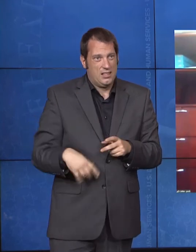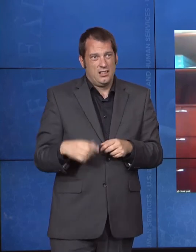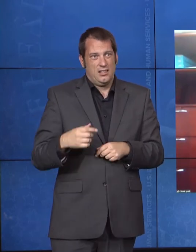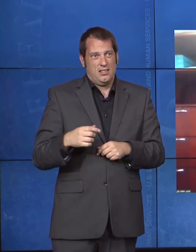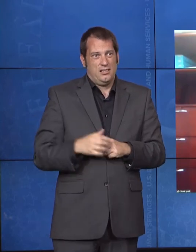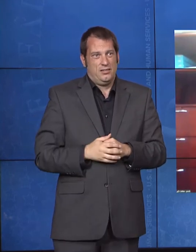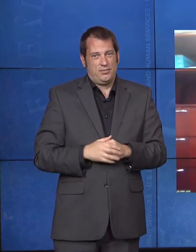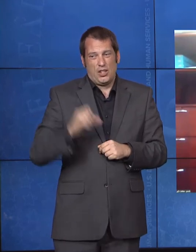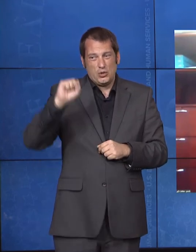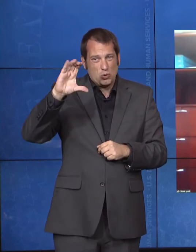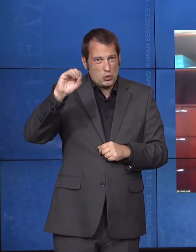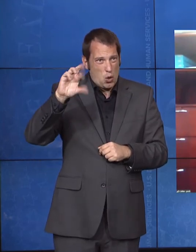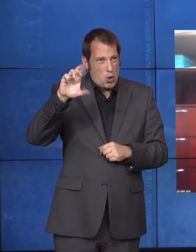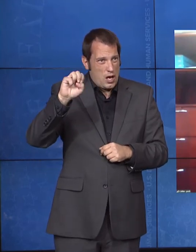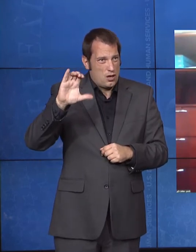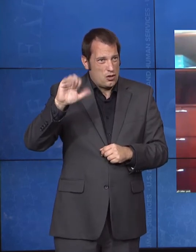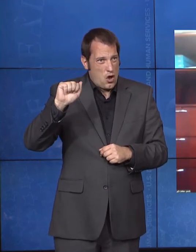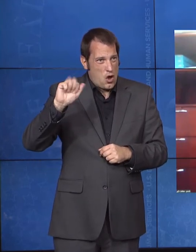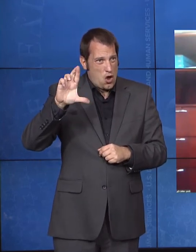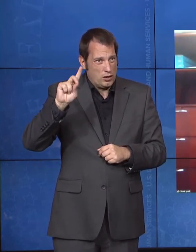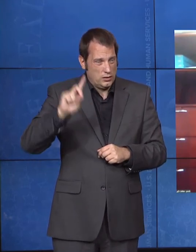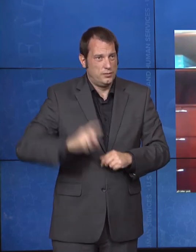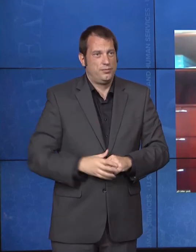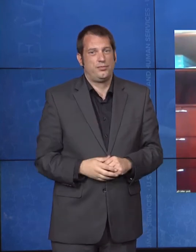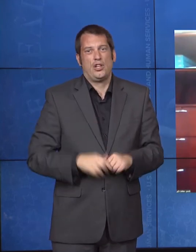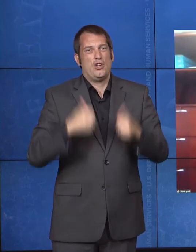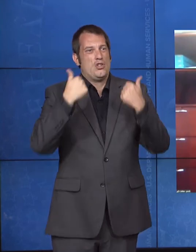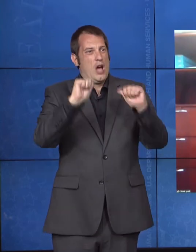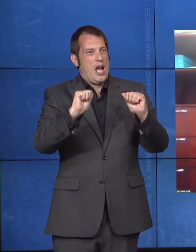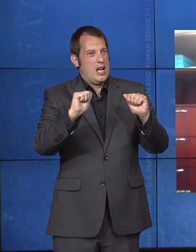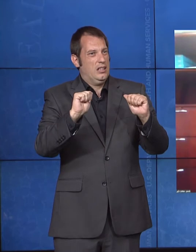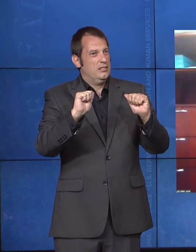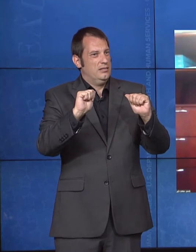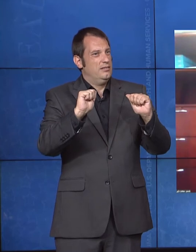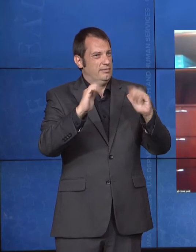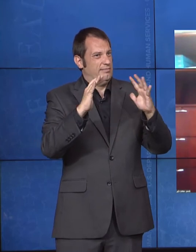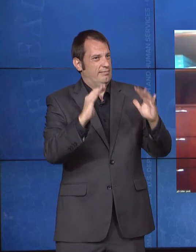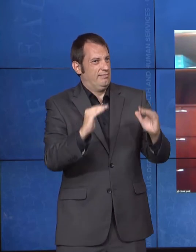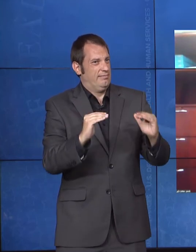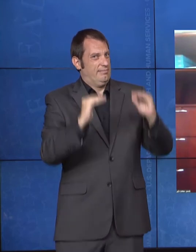and expectation around evaluating the outcomes of the care that we're delivering for beneficiaries